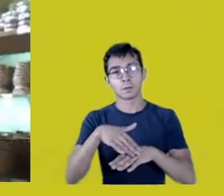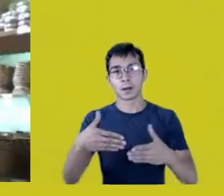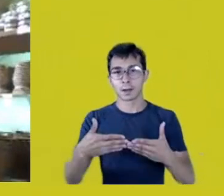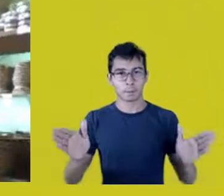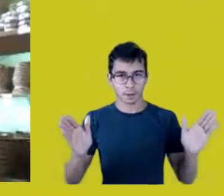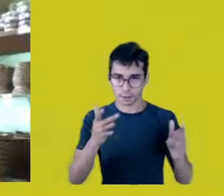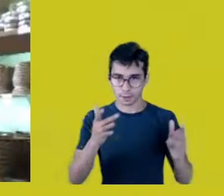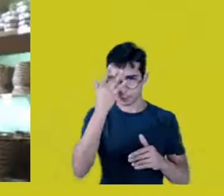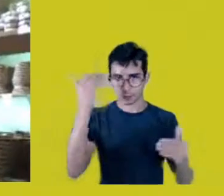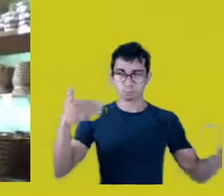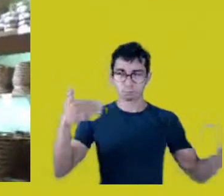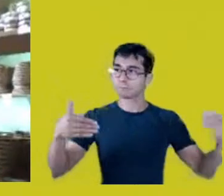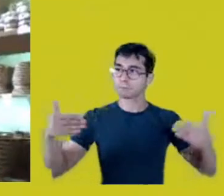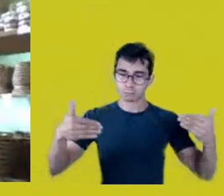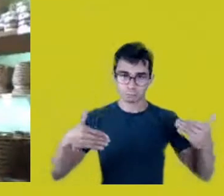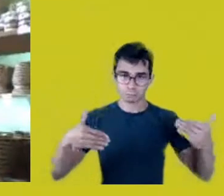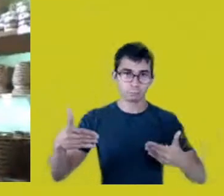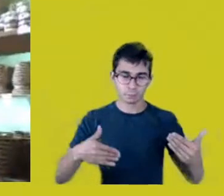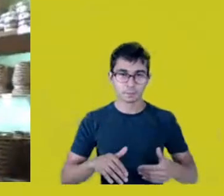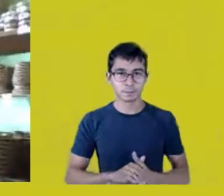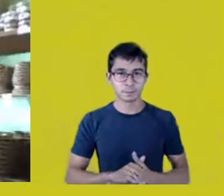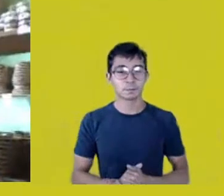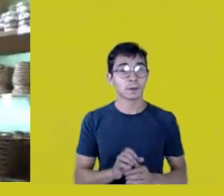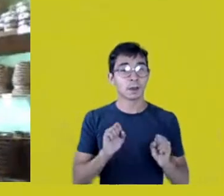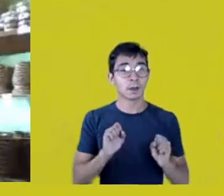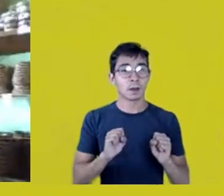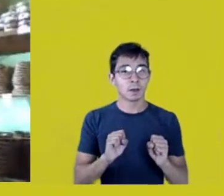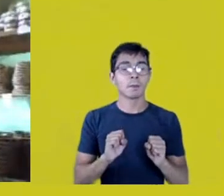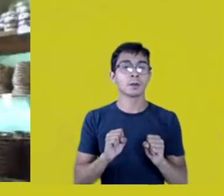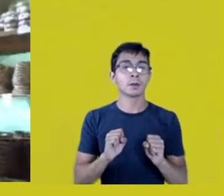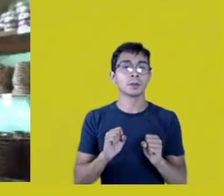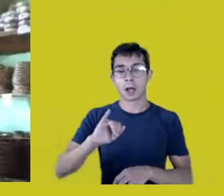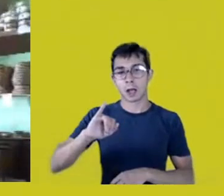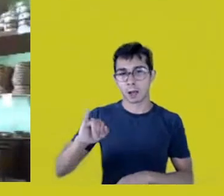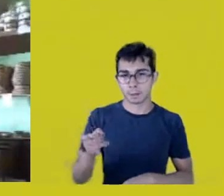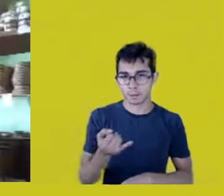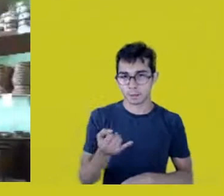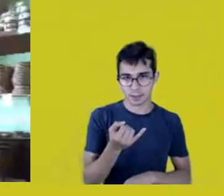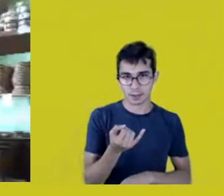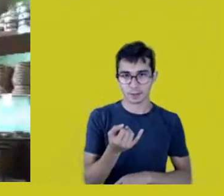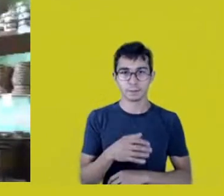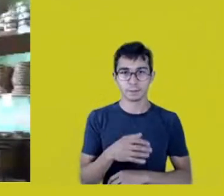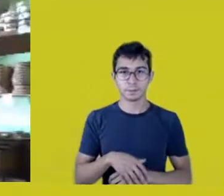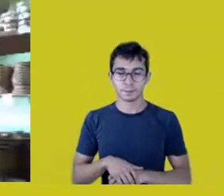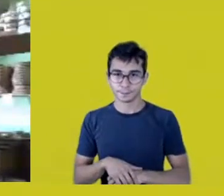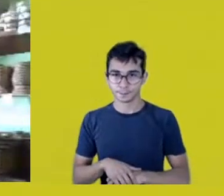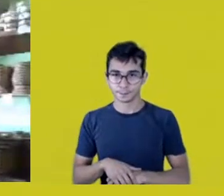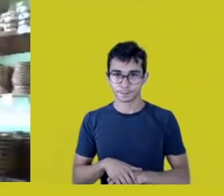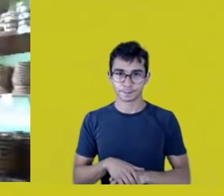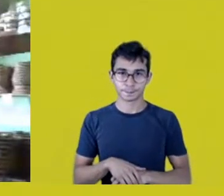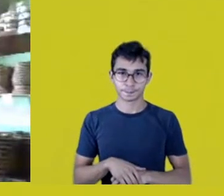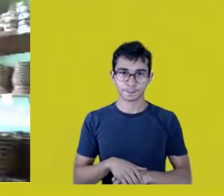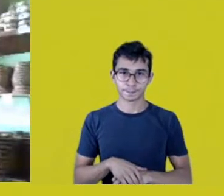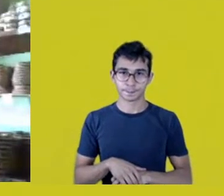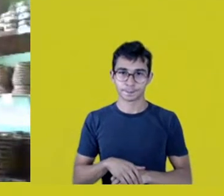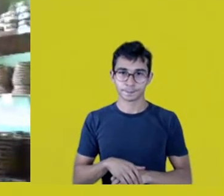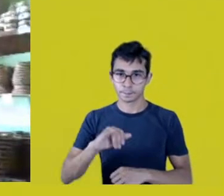I’d like to take this opportunity to rehash a few things that were said,